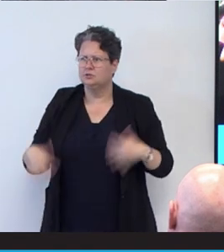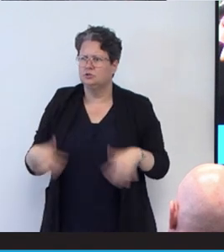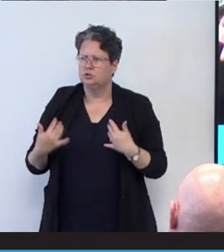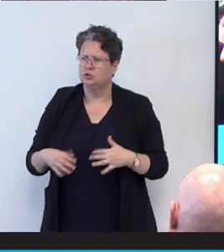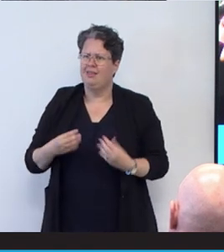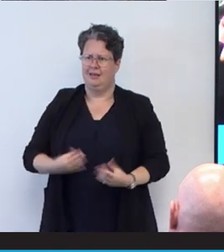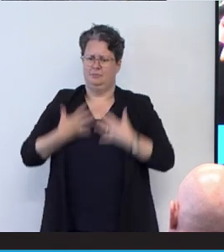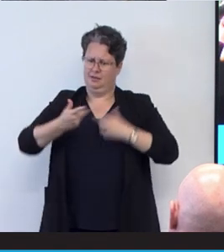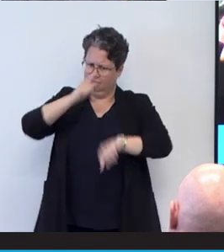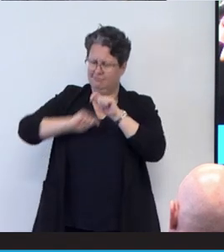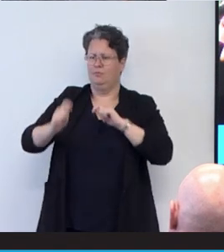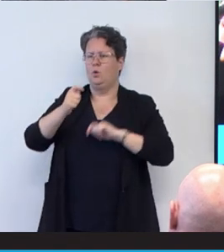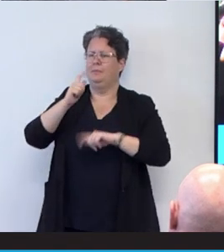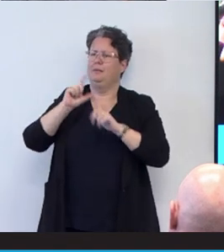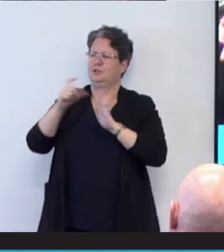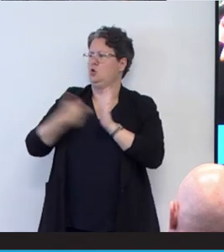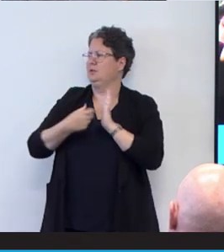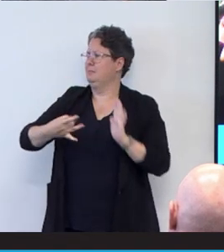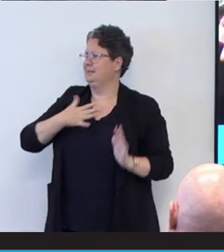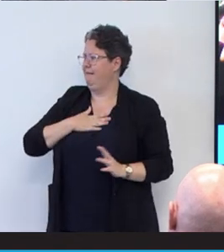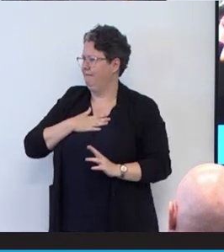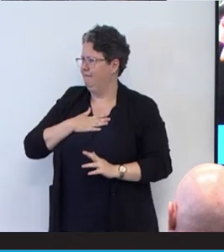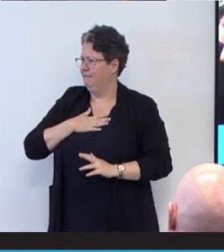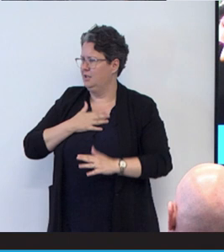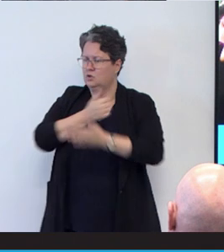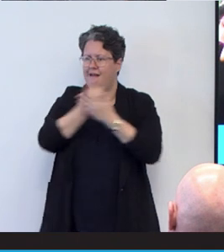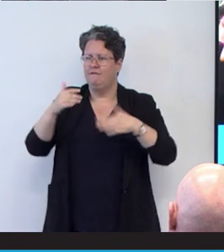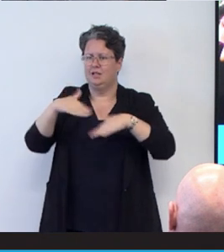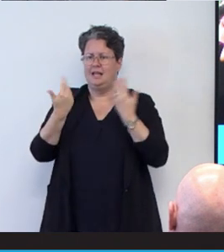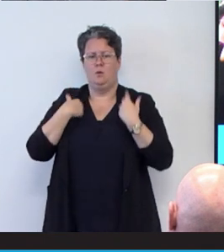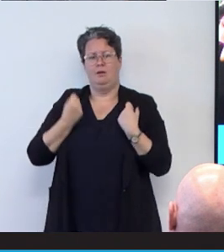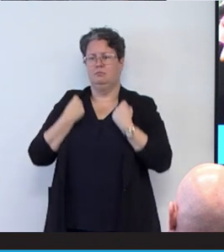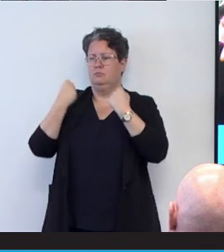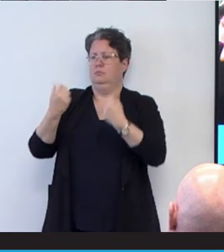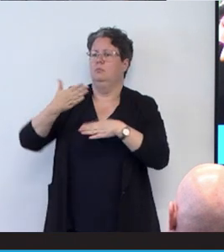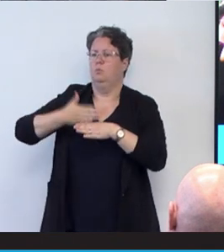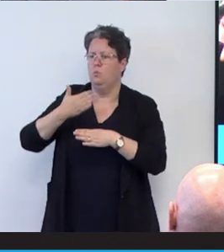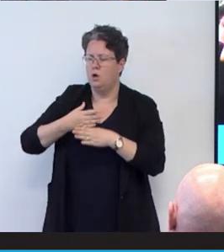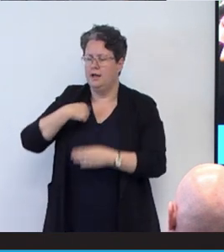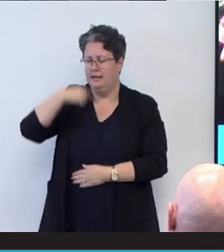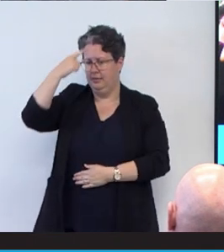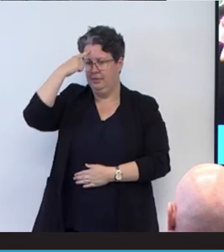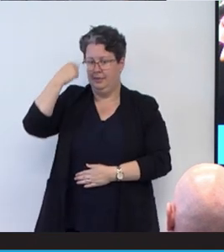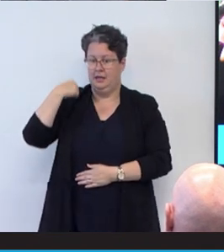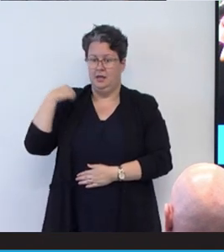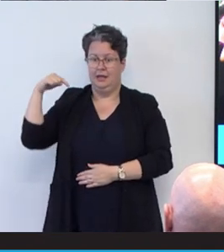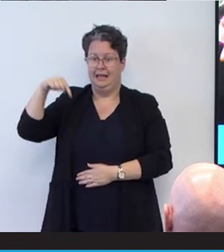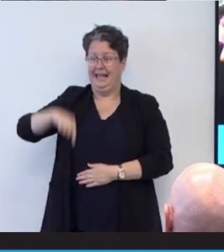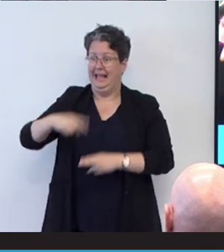me to become a doctor. So every day when I go to work, I just think I'm not here for the disease.